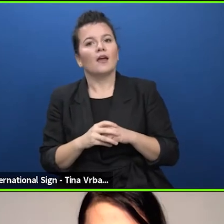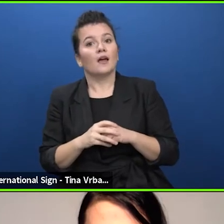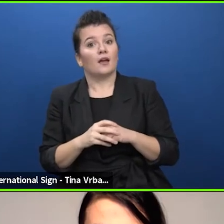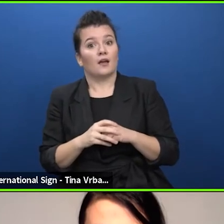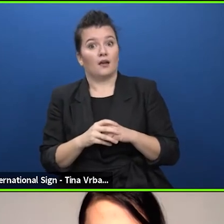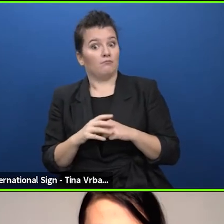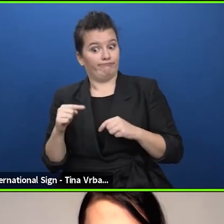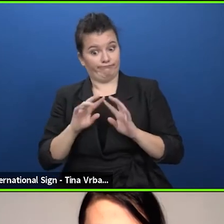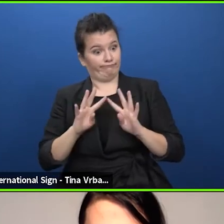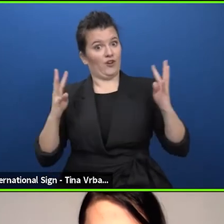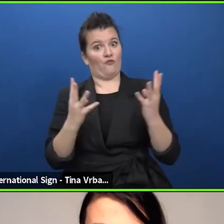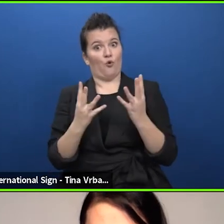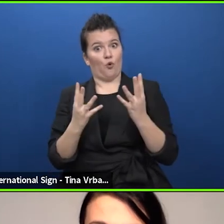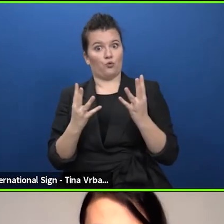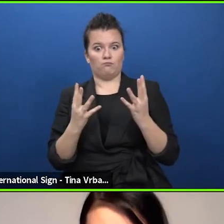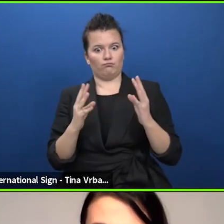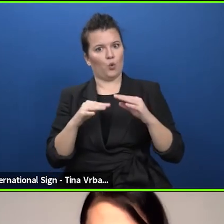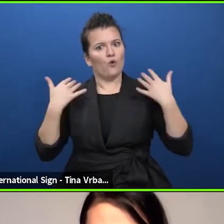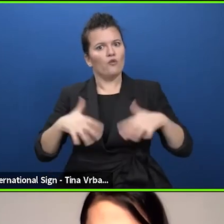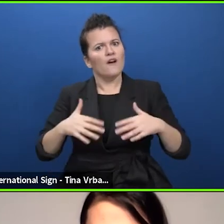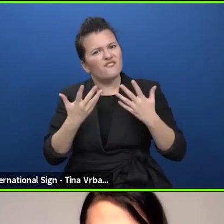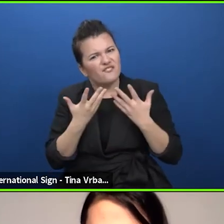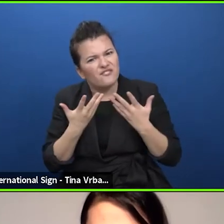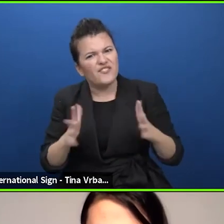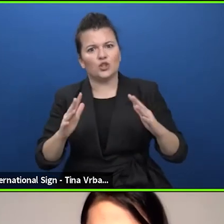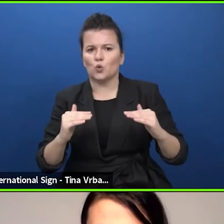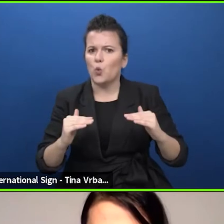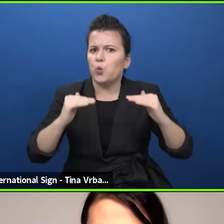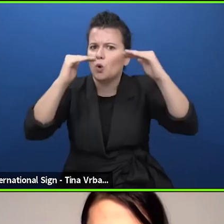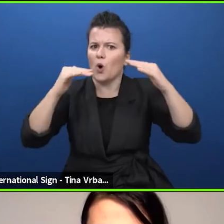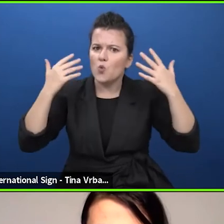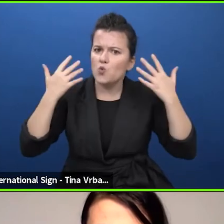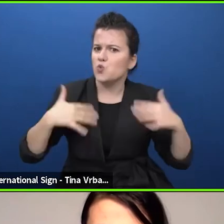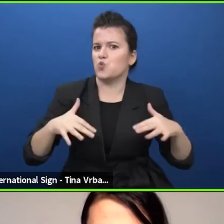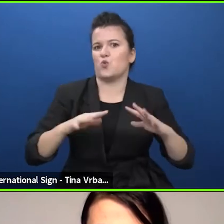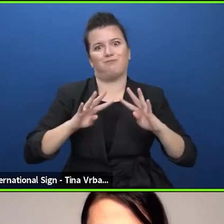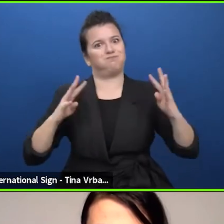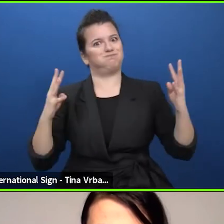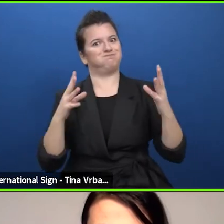it's the first official Theatre Forum and I would really like to seize the opportunity if I may